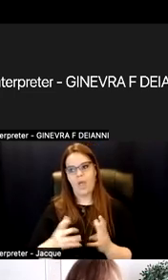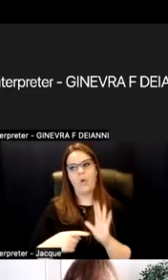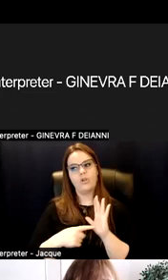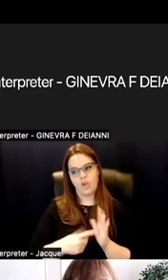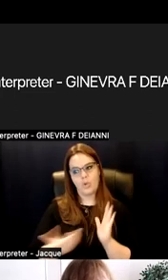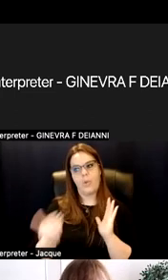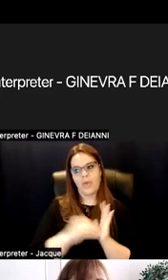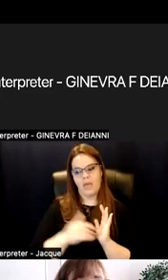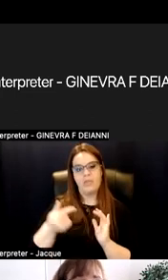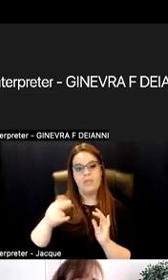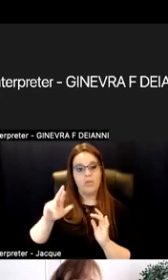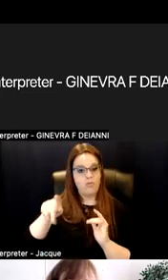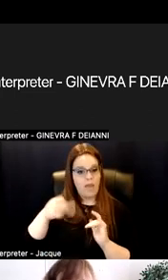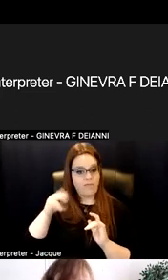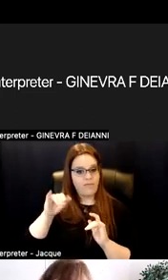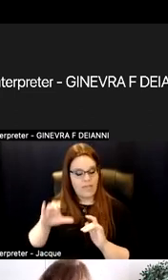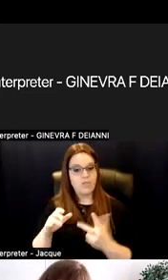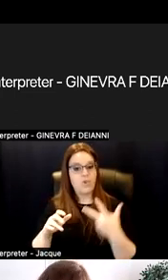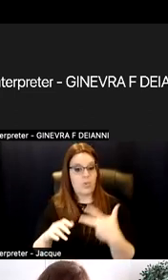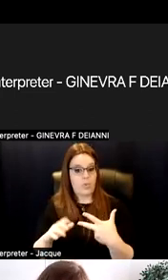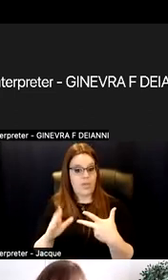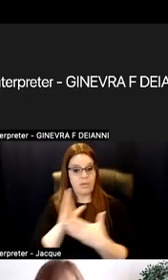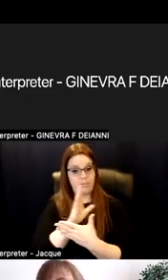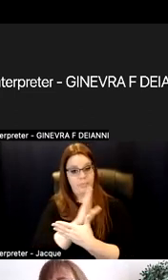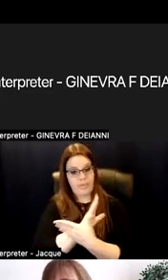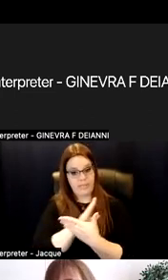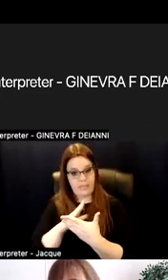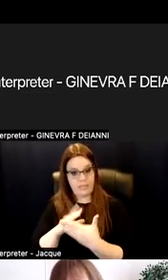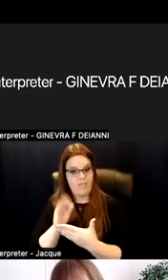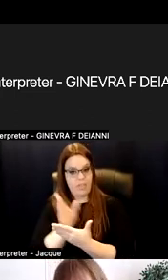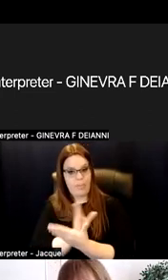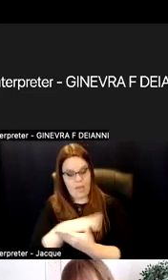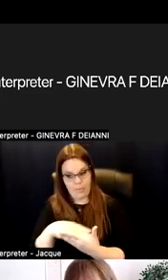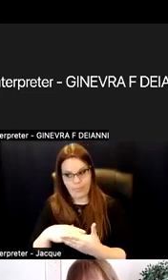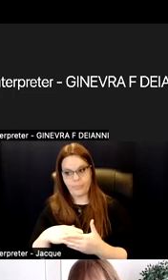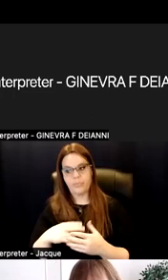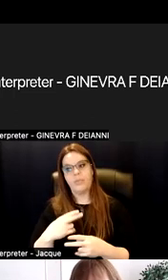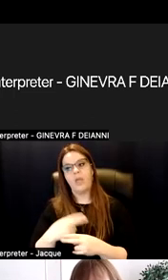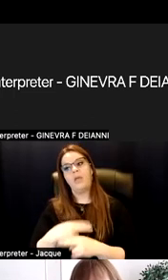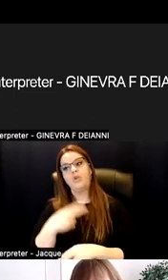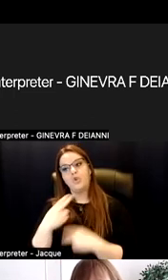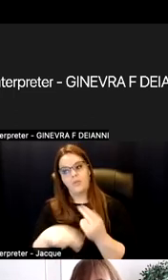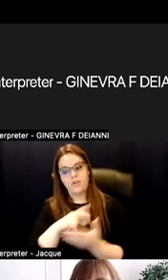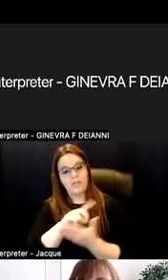So those three pieces of the pie-- the universal design for learning,